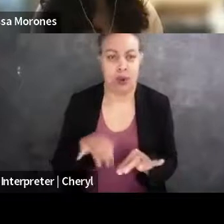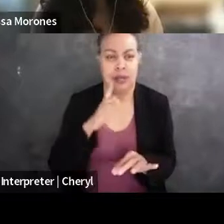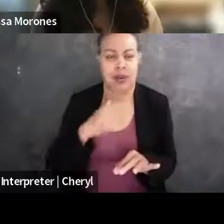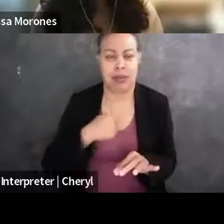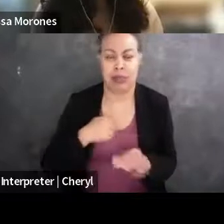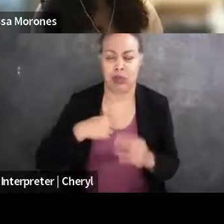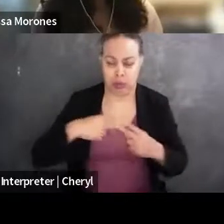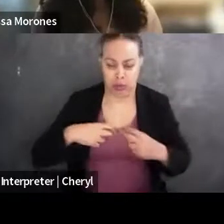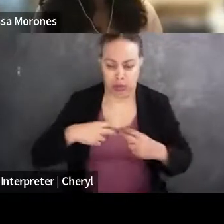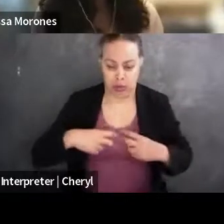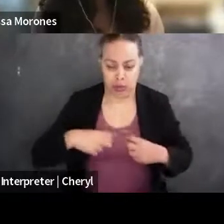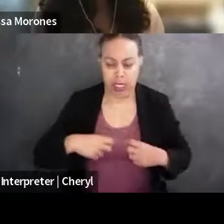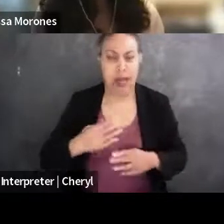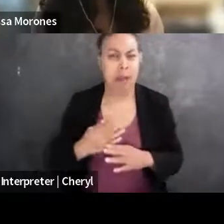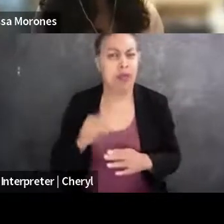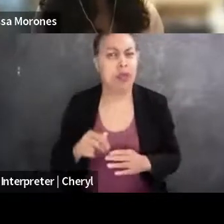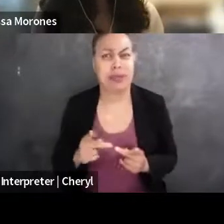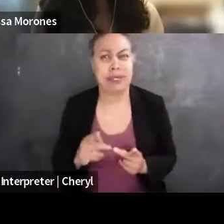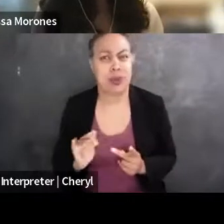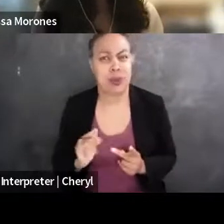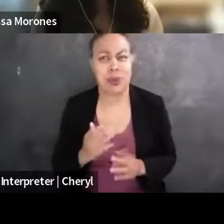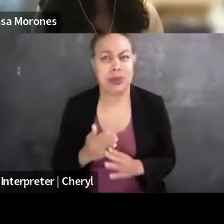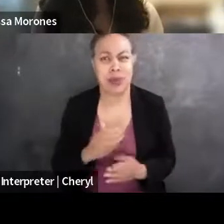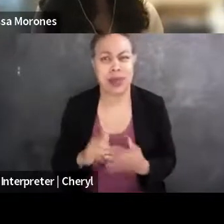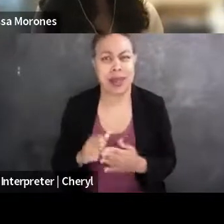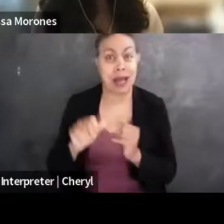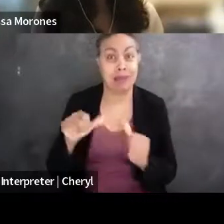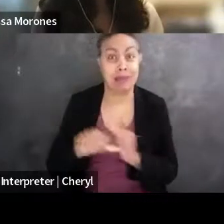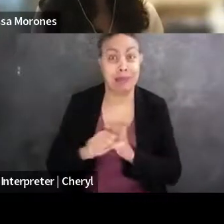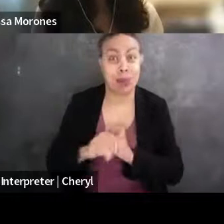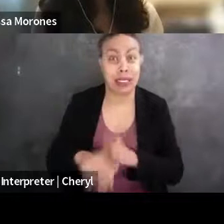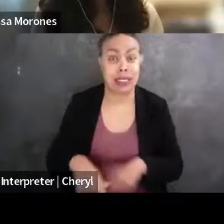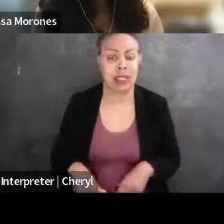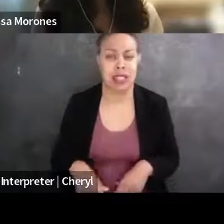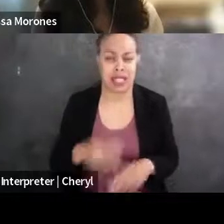even before this position opened up that I just, from a financial level, was not, with the amount